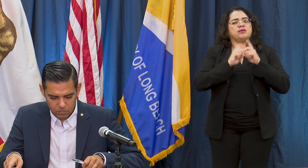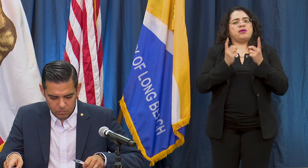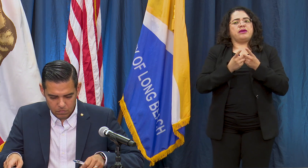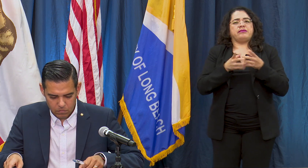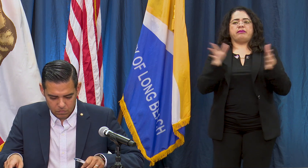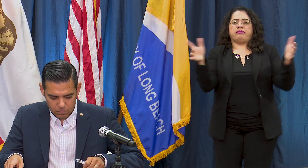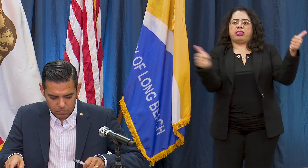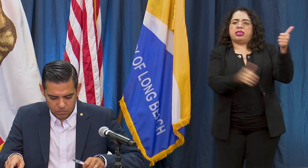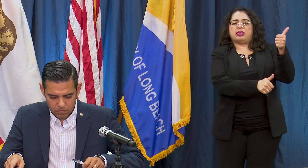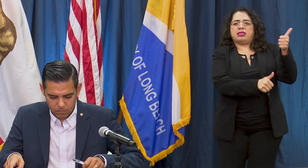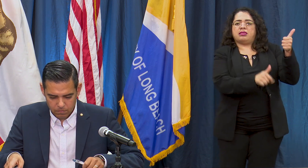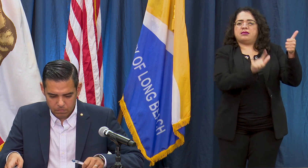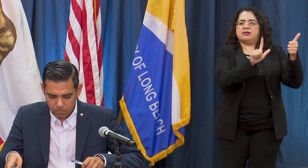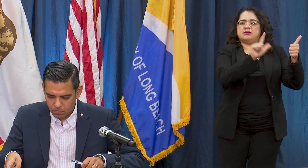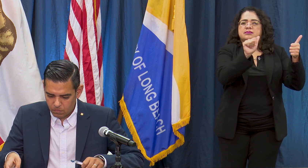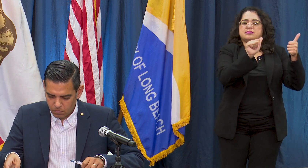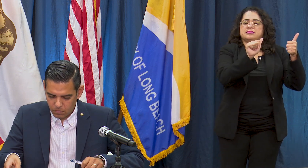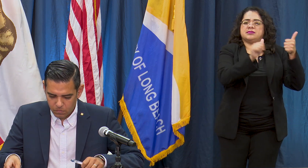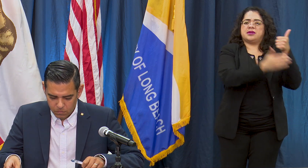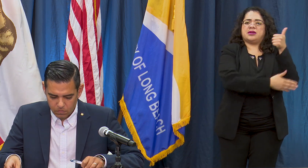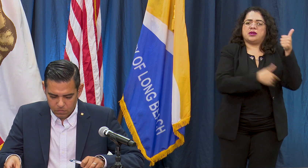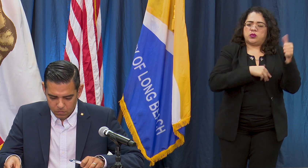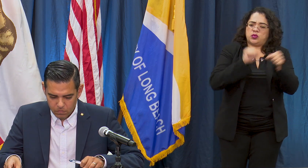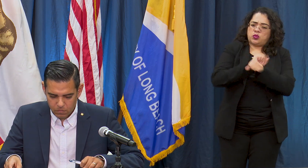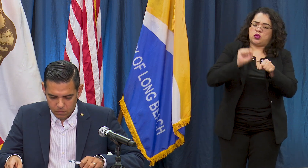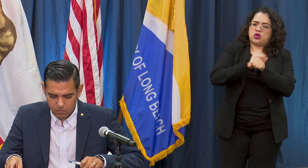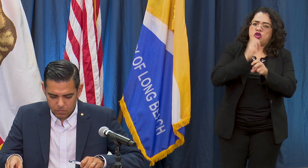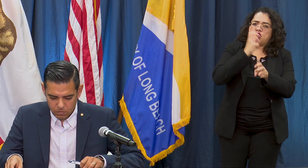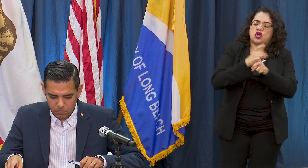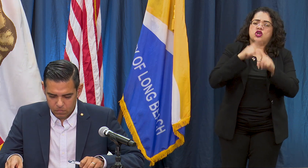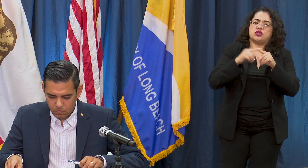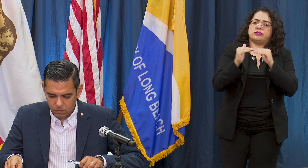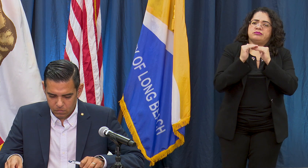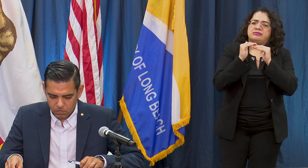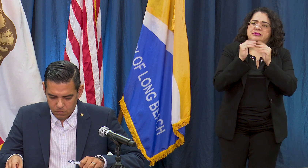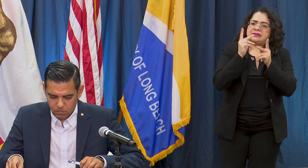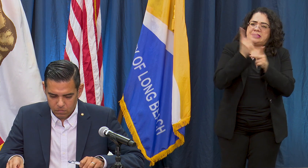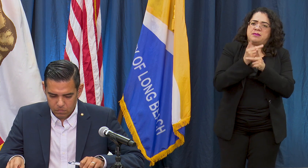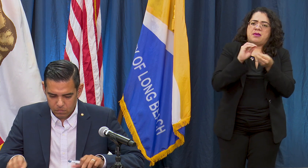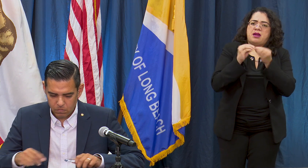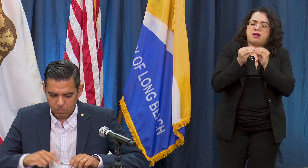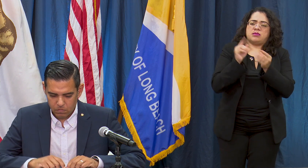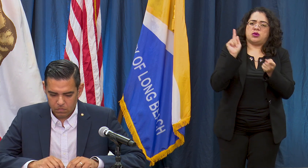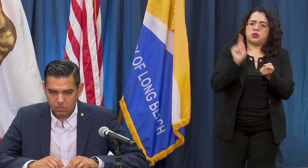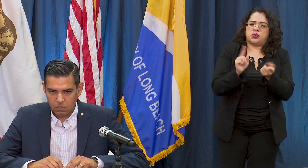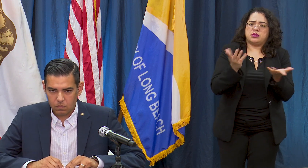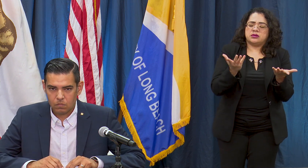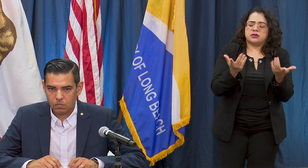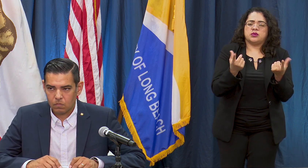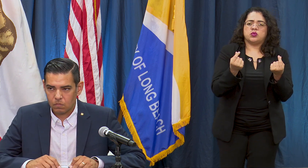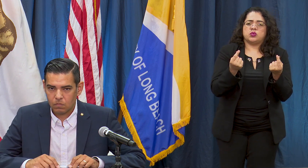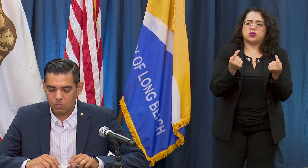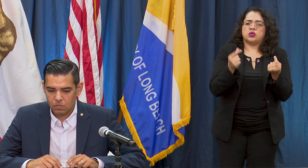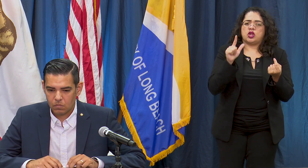county when we've been working hard to produce our own numbers can you talk a little bit about what the city might do about this, if we're going to try